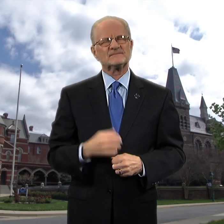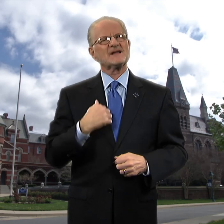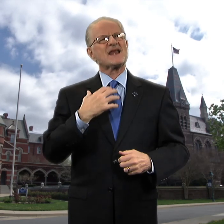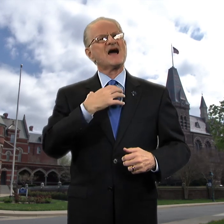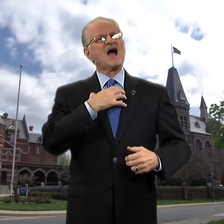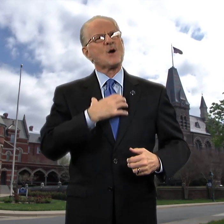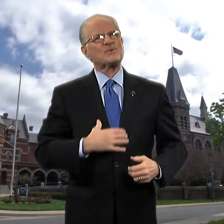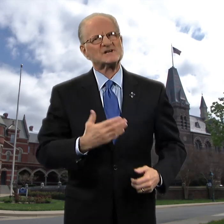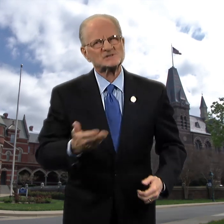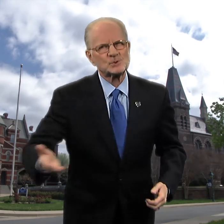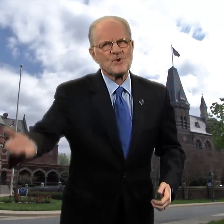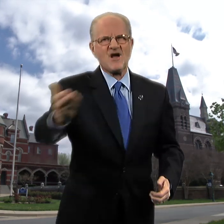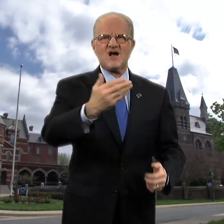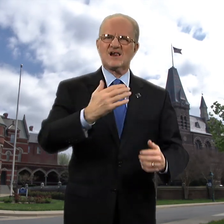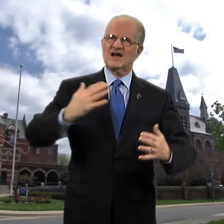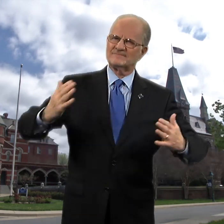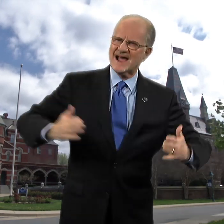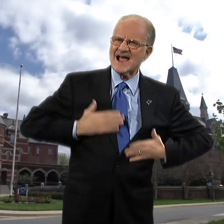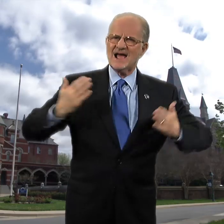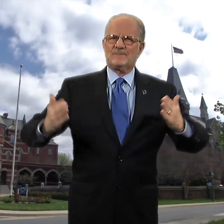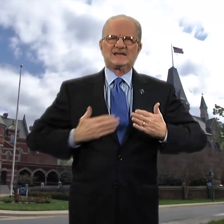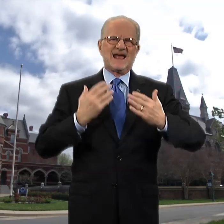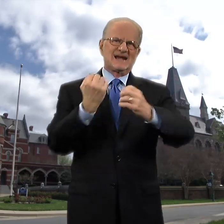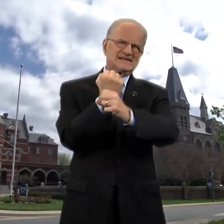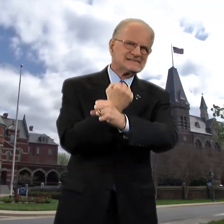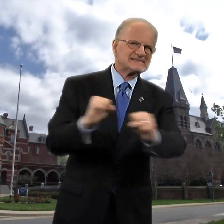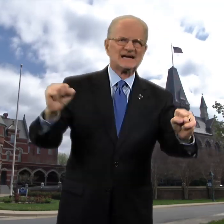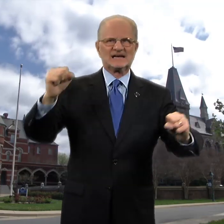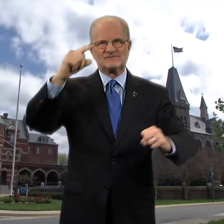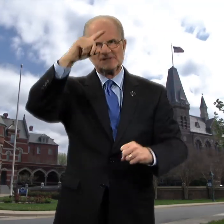I wish you all a happy and safe summer.